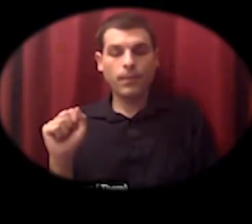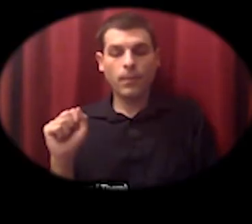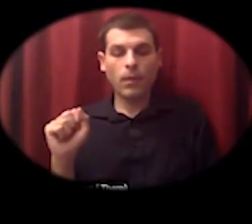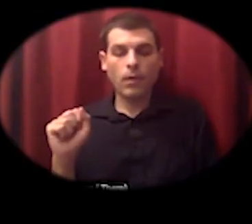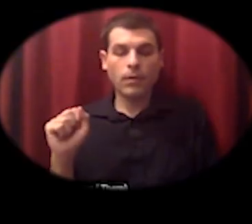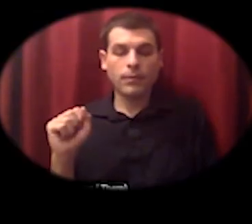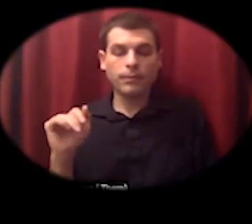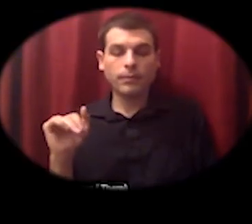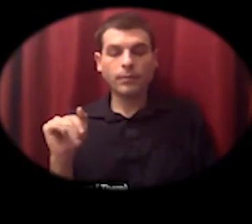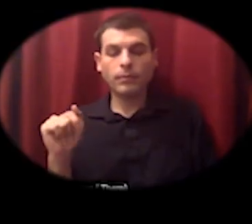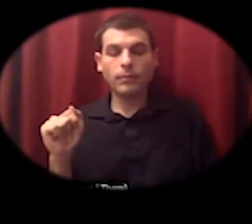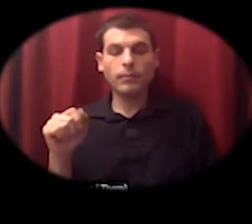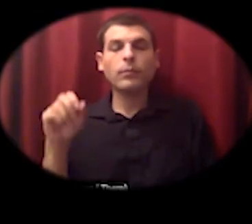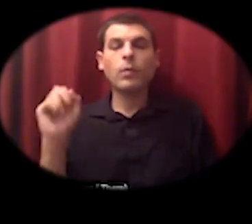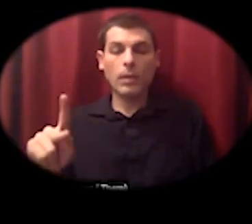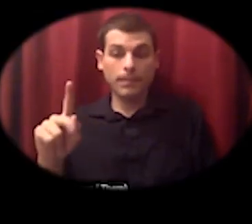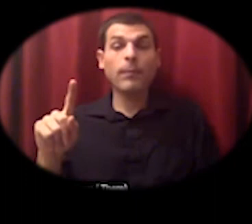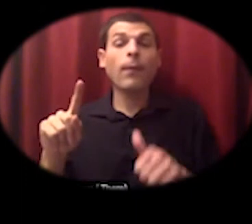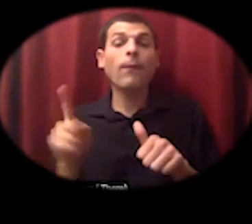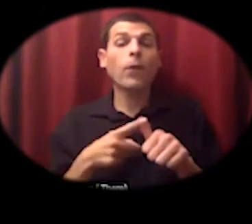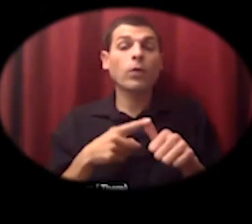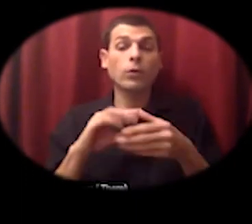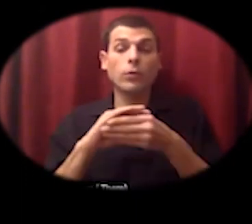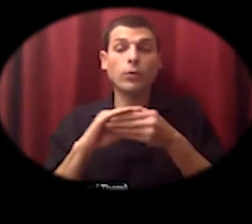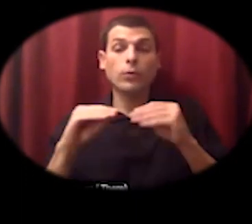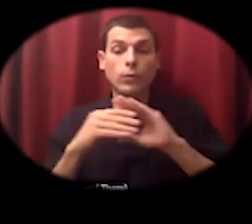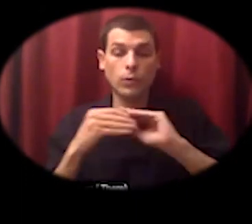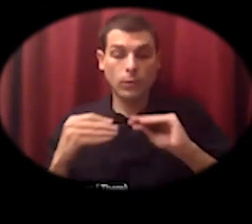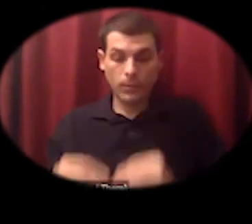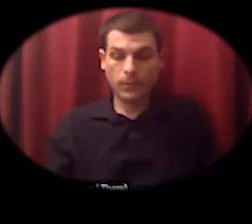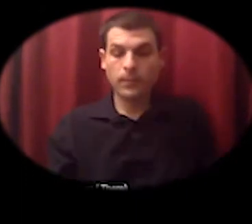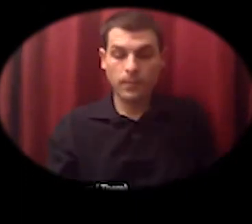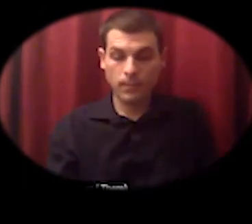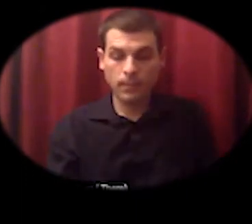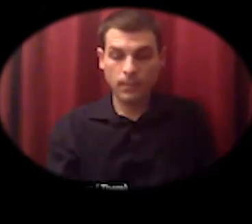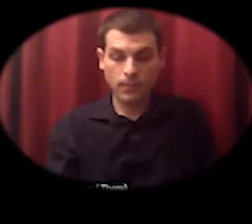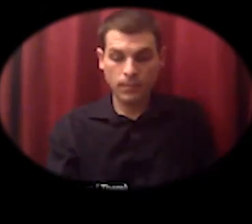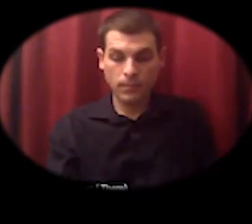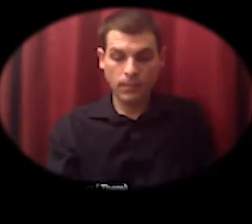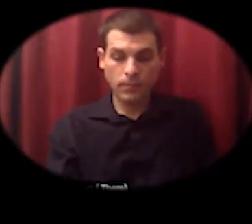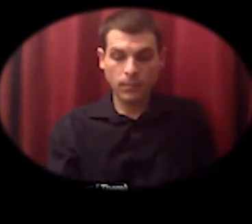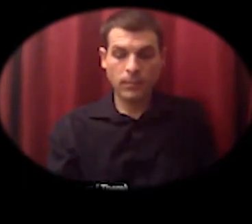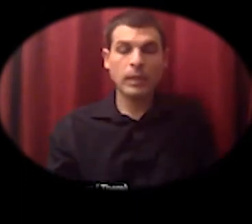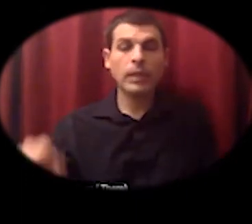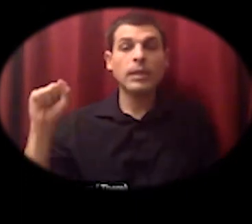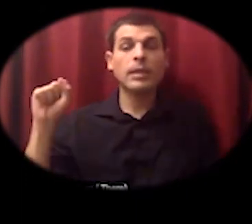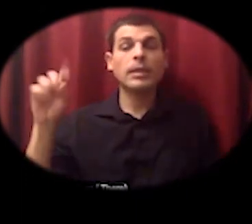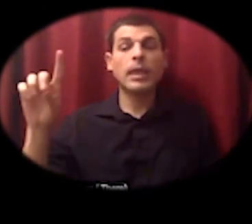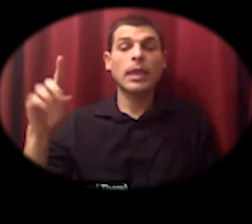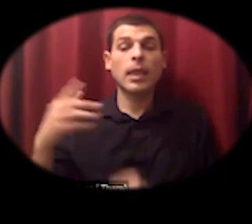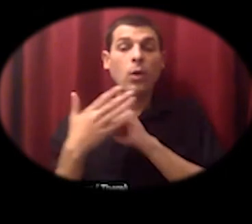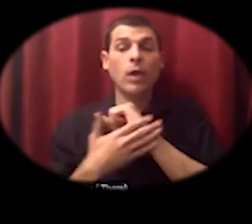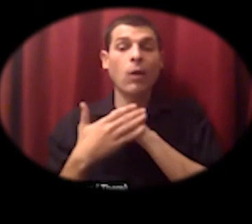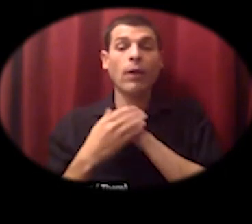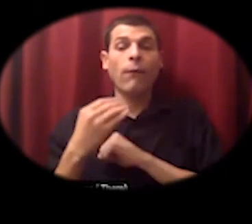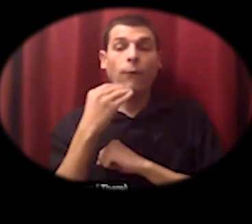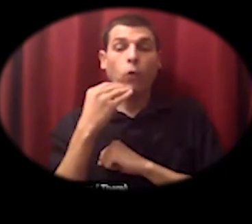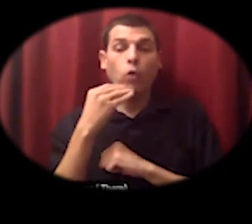the first story i want to talk about is the san diego county food vision project 2030.